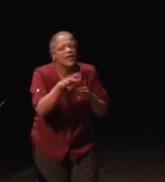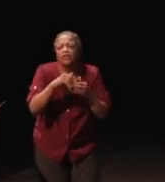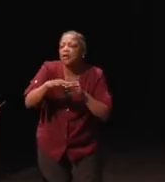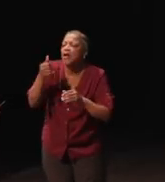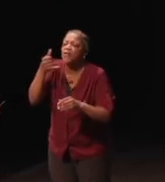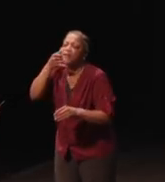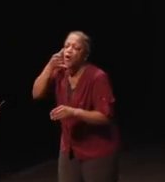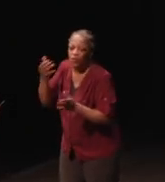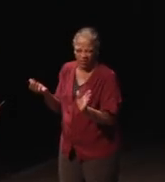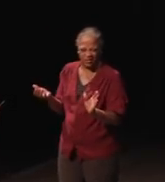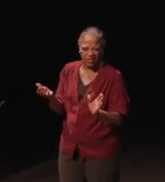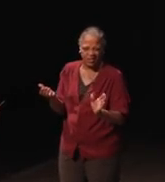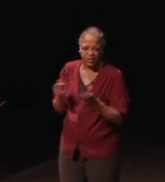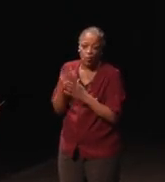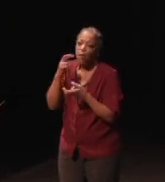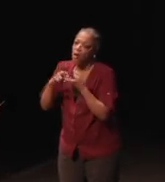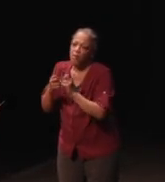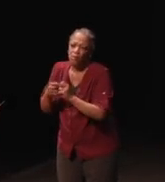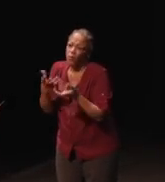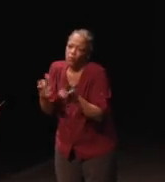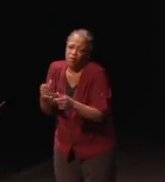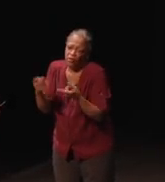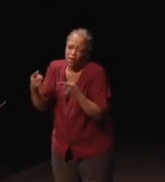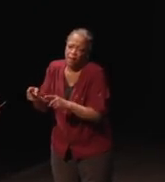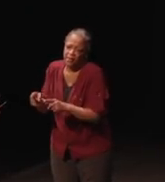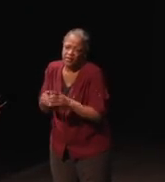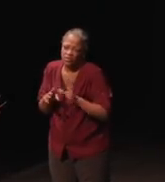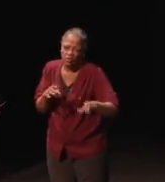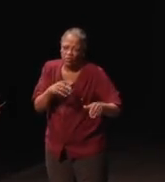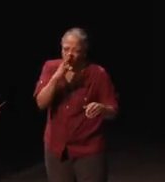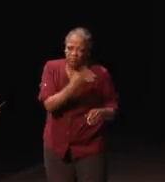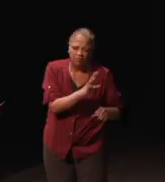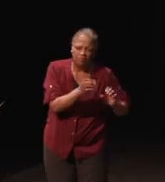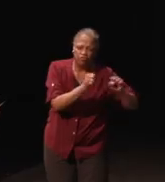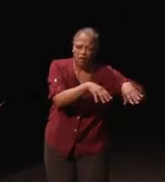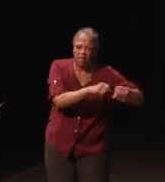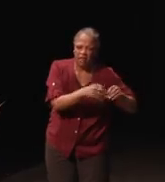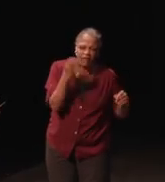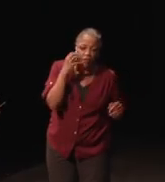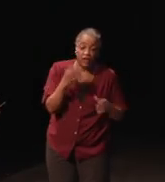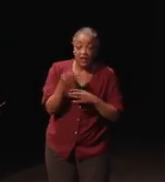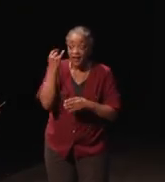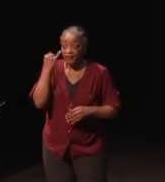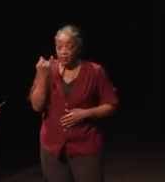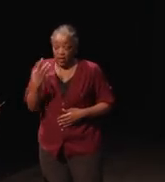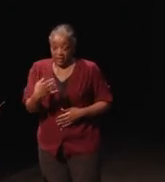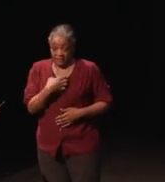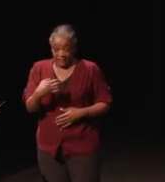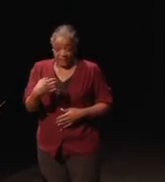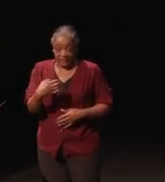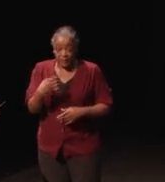It was a one off. We didn't want that to happen, we wanted if somebody files a complaint about a telephone not being accessible,